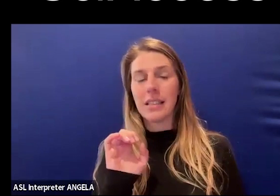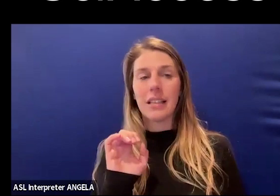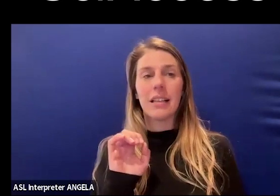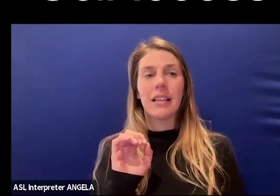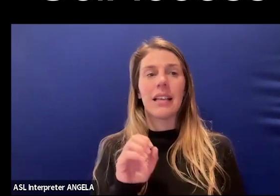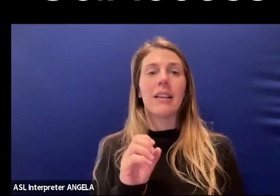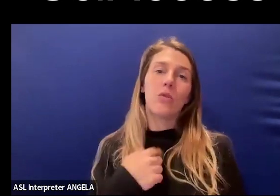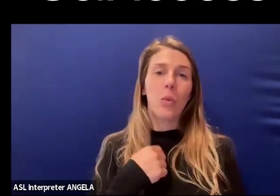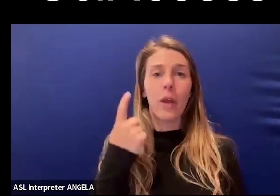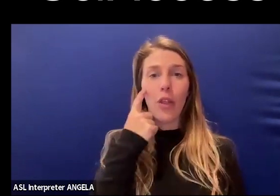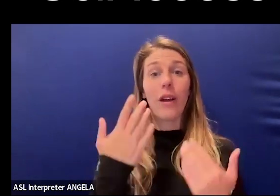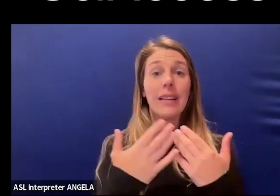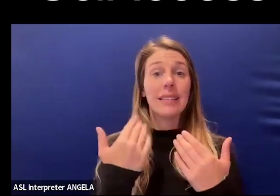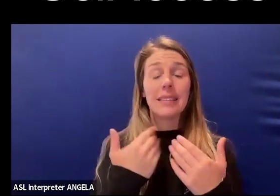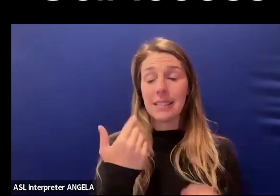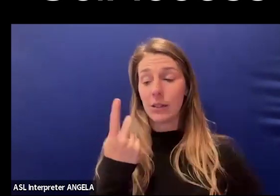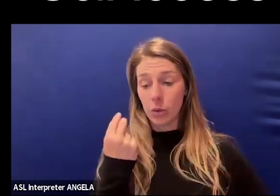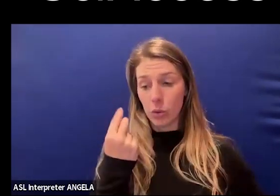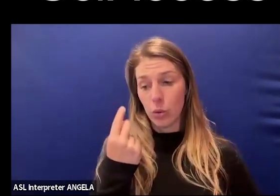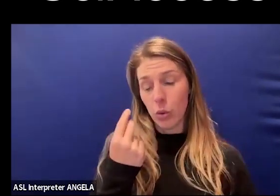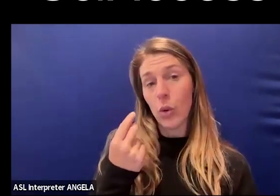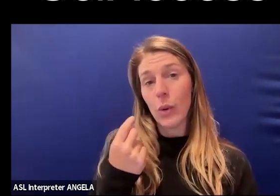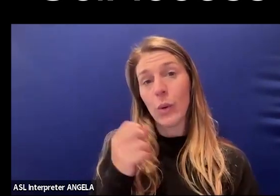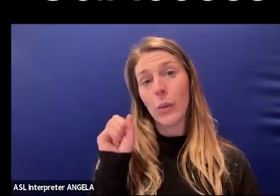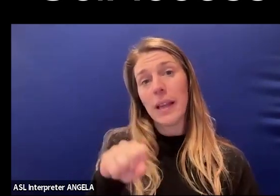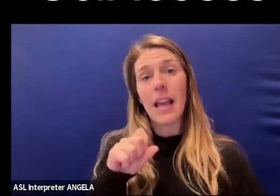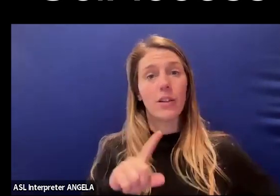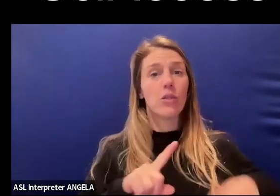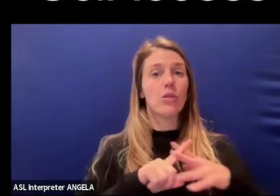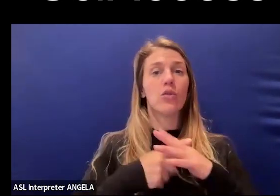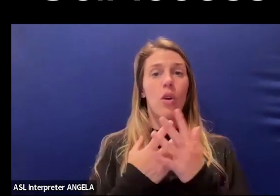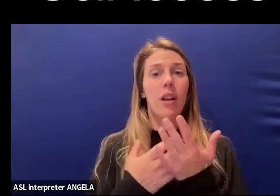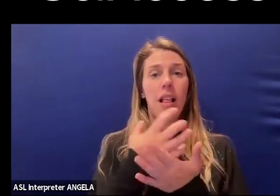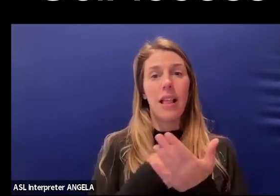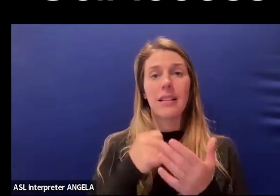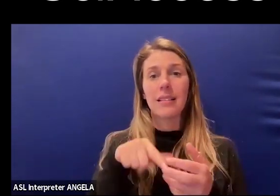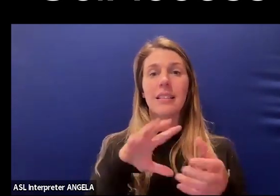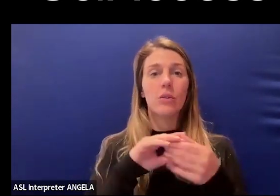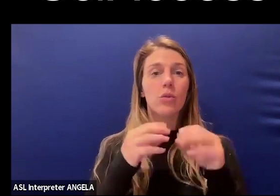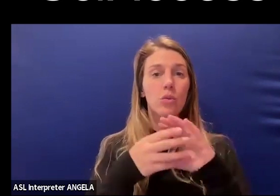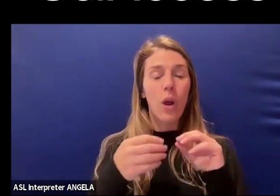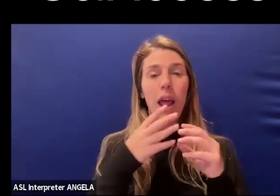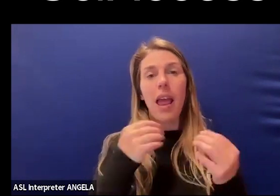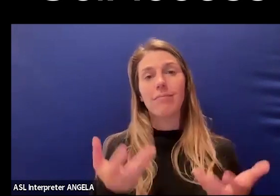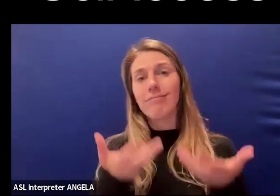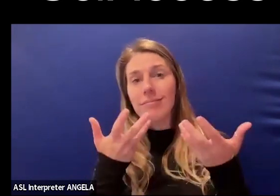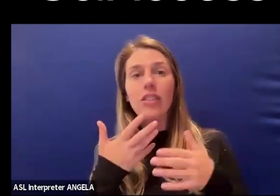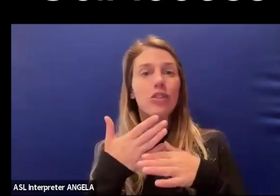We just thought the easiest way to start is to start collecting these stories, and uplifting them, and sharing them.